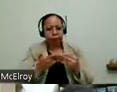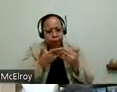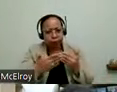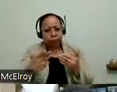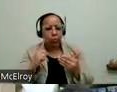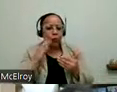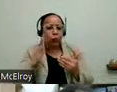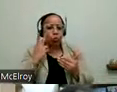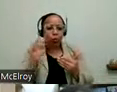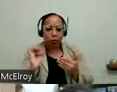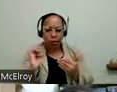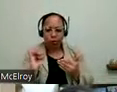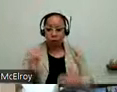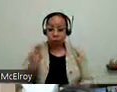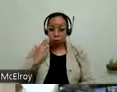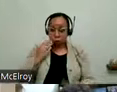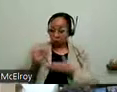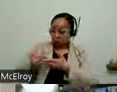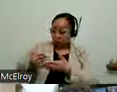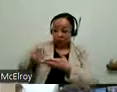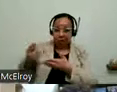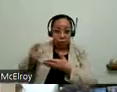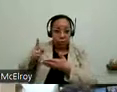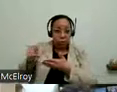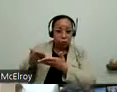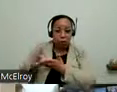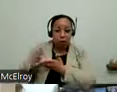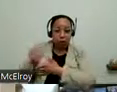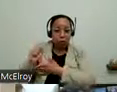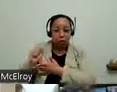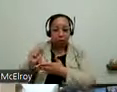our future to look like and the disability rights movement. And the